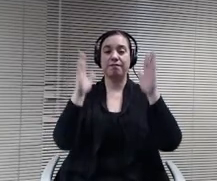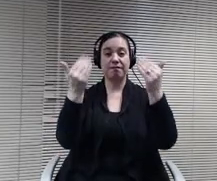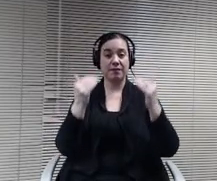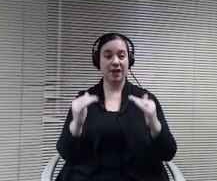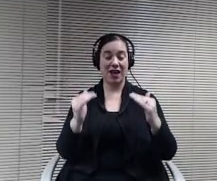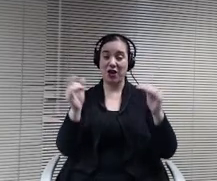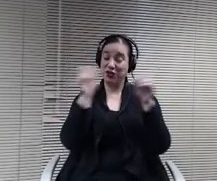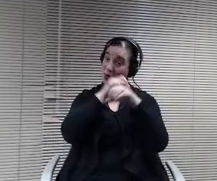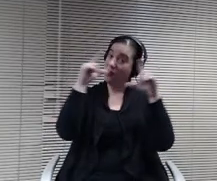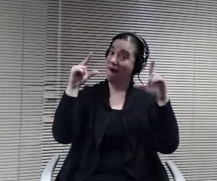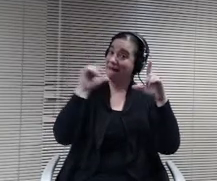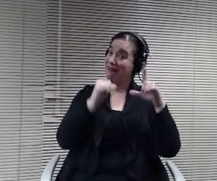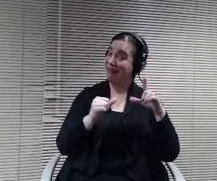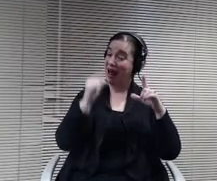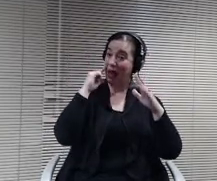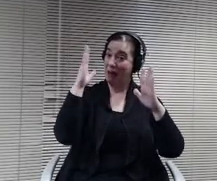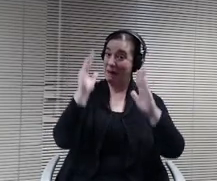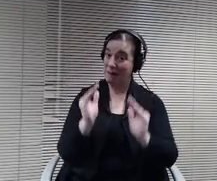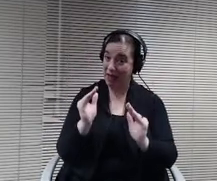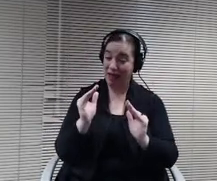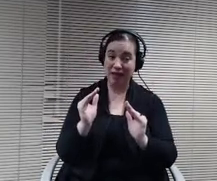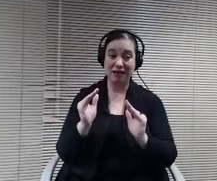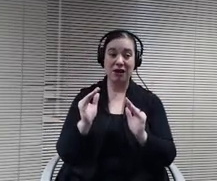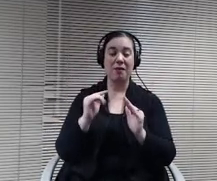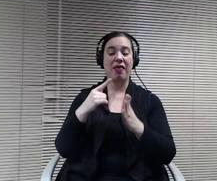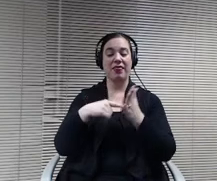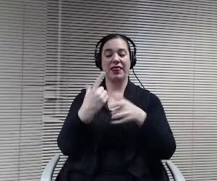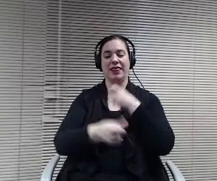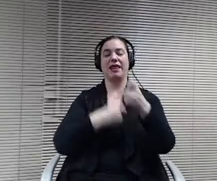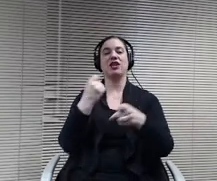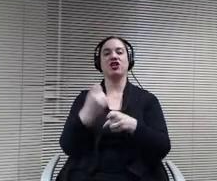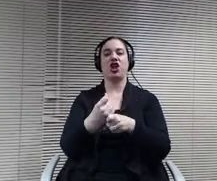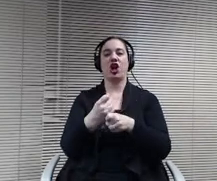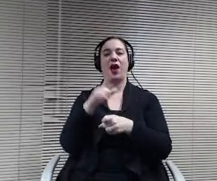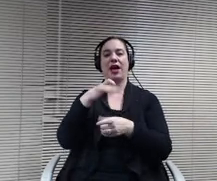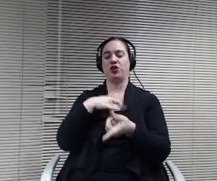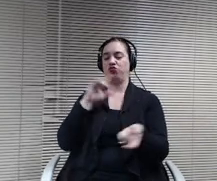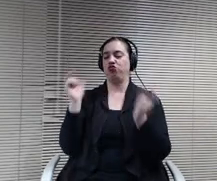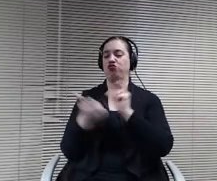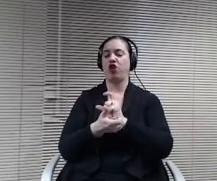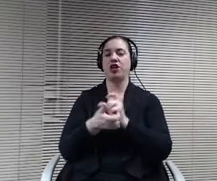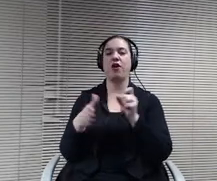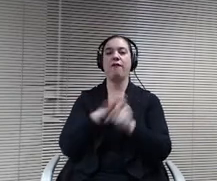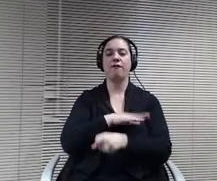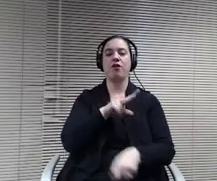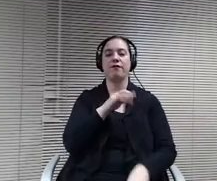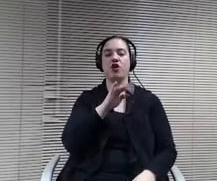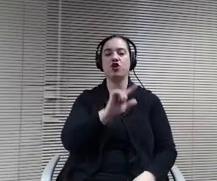anticipate. We've gone to this year. We had to do all virtual kindergarten information nights. We ended up actually with about